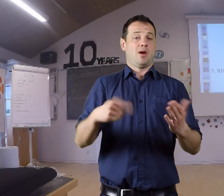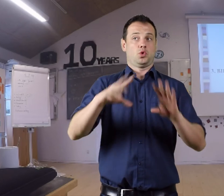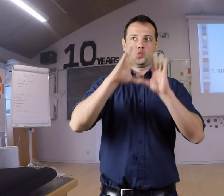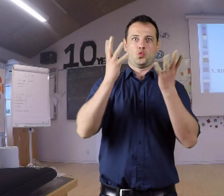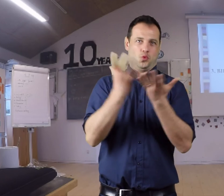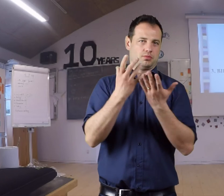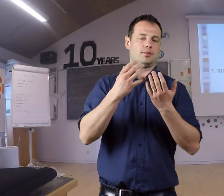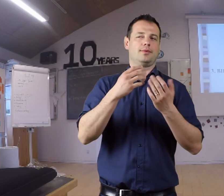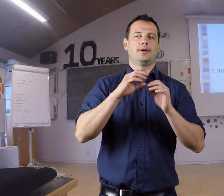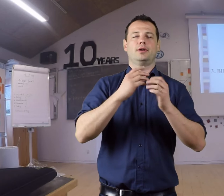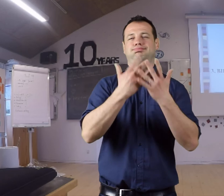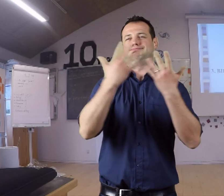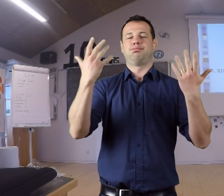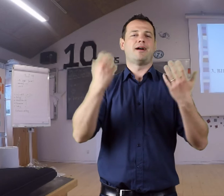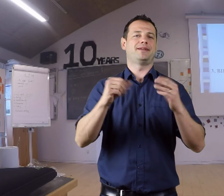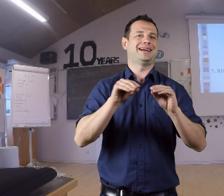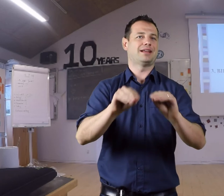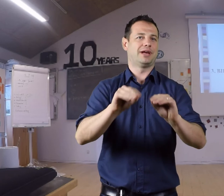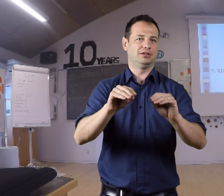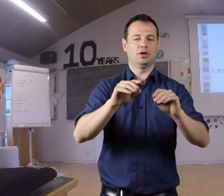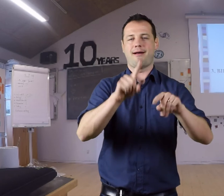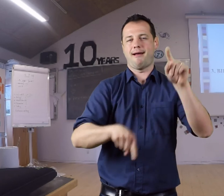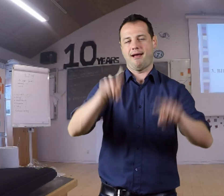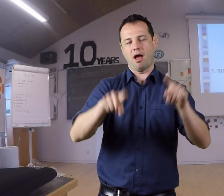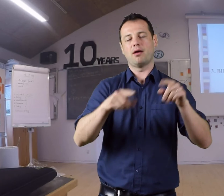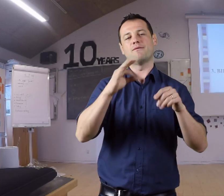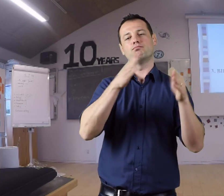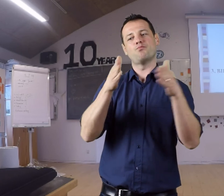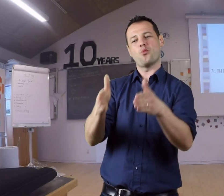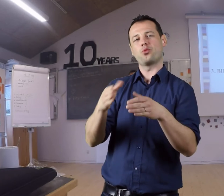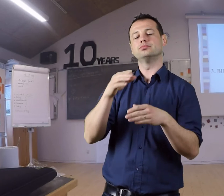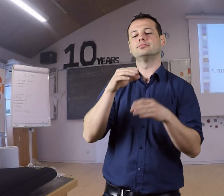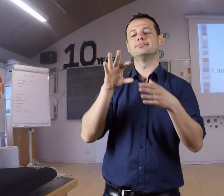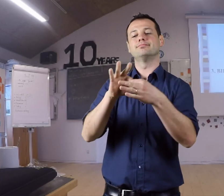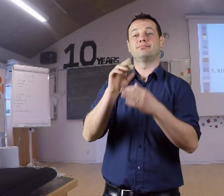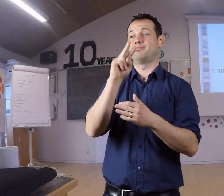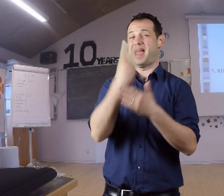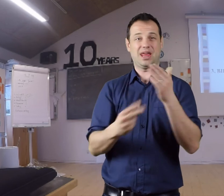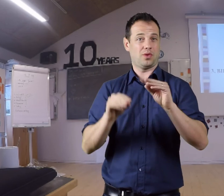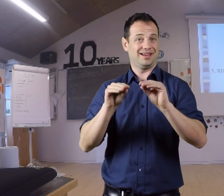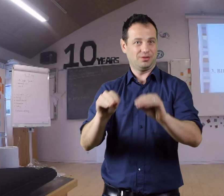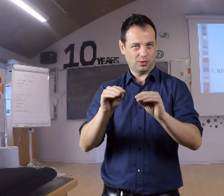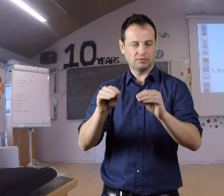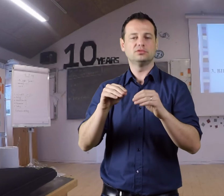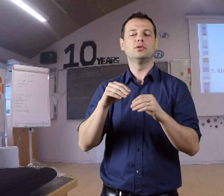Now in the world, there are many different ways of education that focuses on bilingual education.